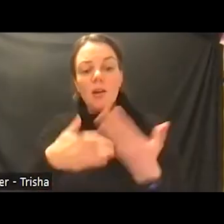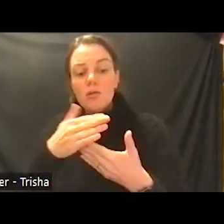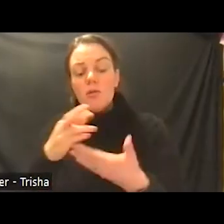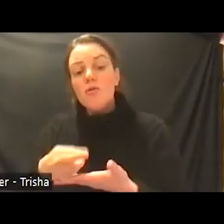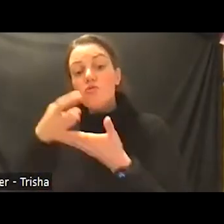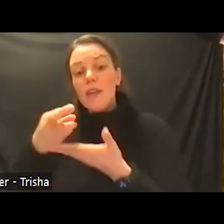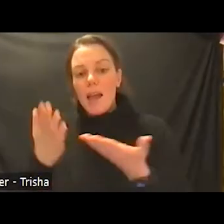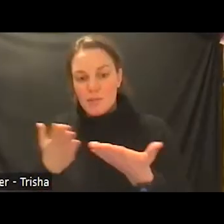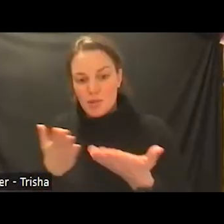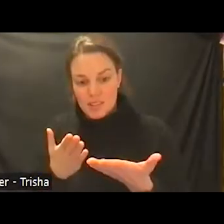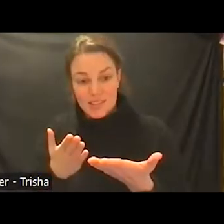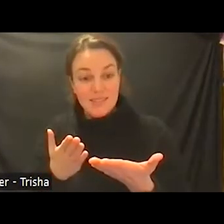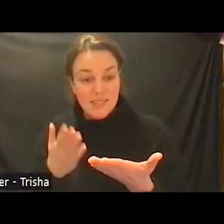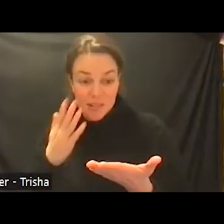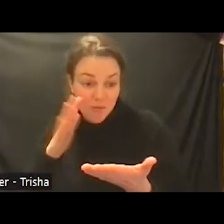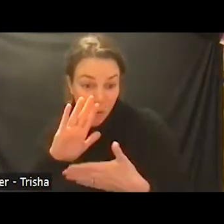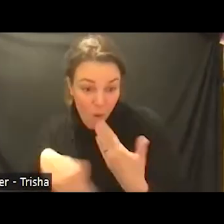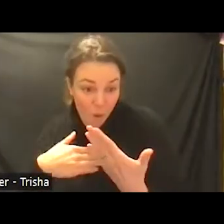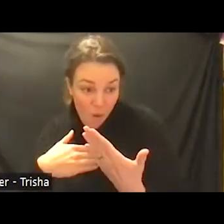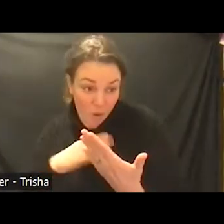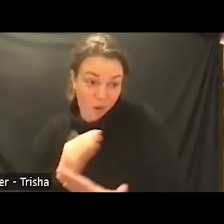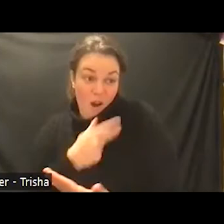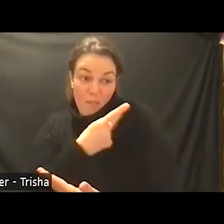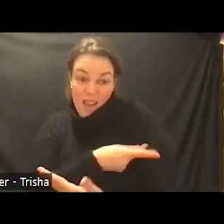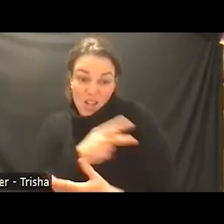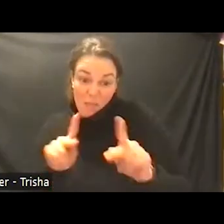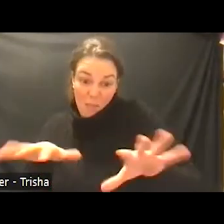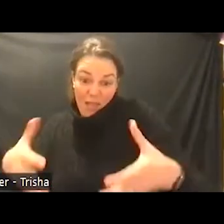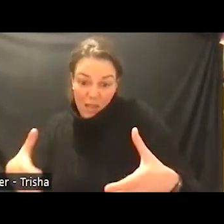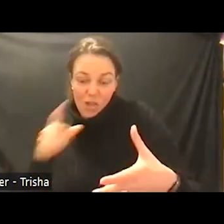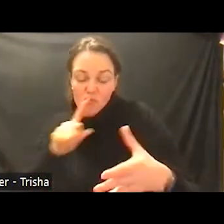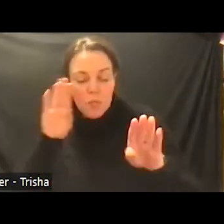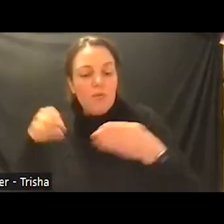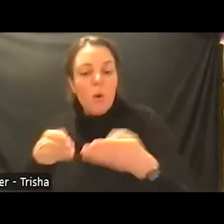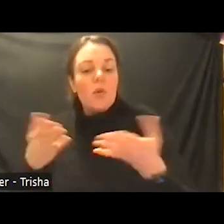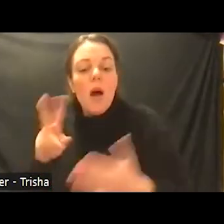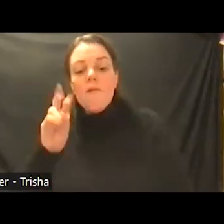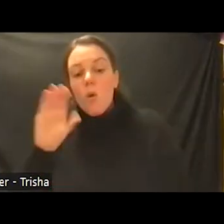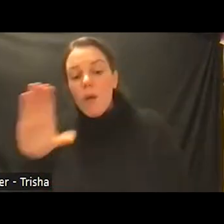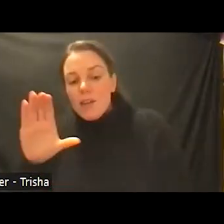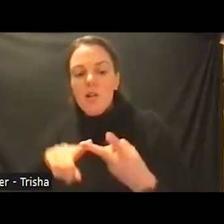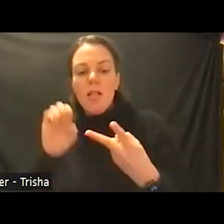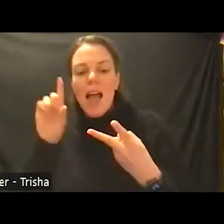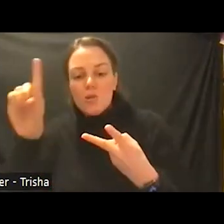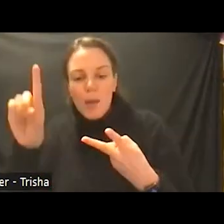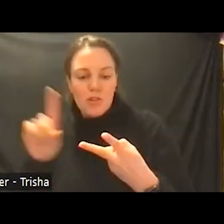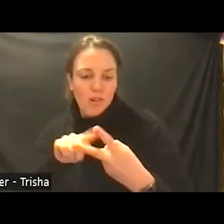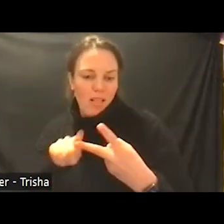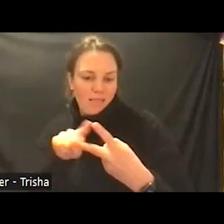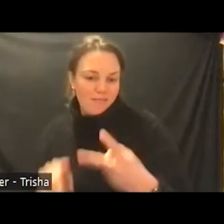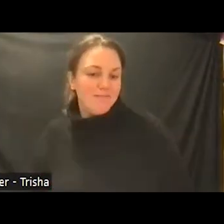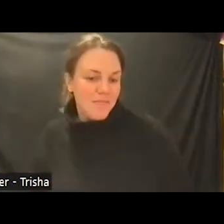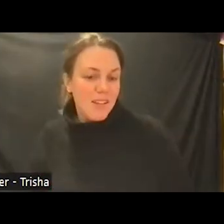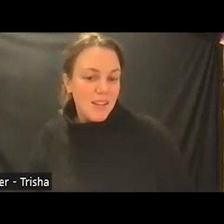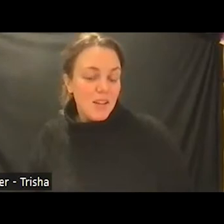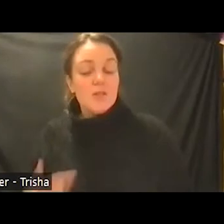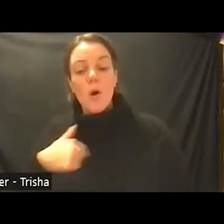for our patient population focuses on vocational and educational needs so by implementing the ccbhc